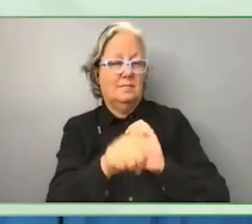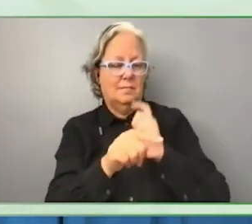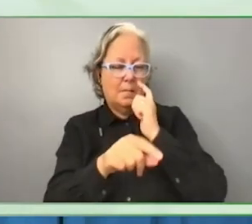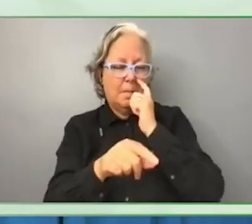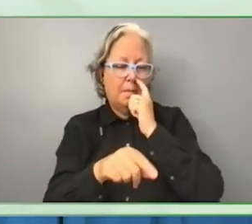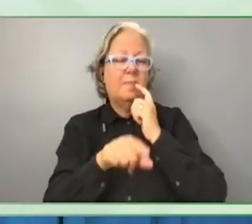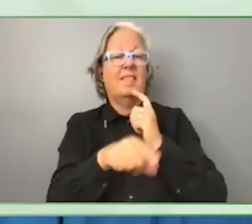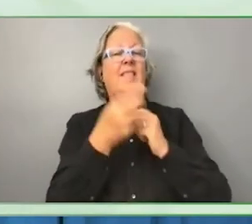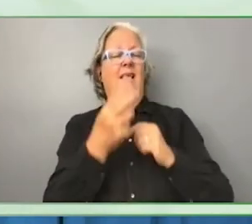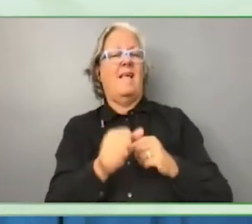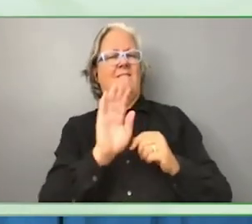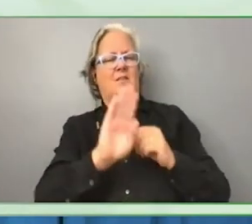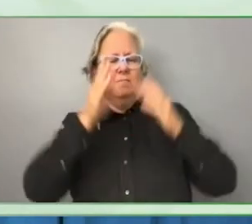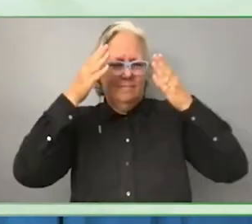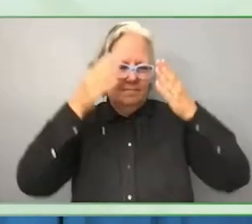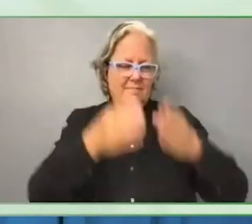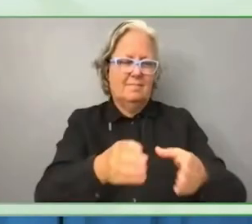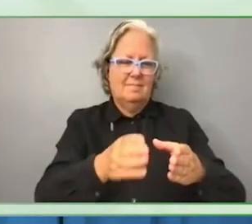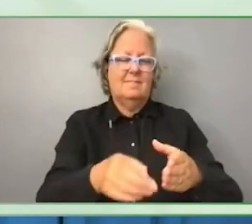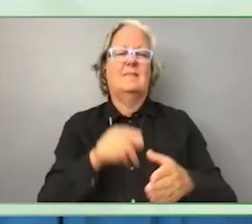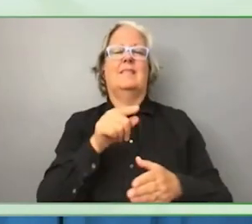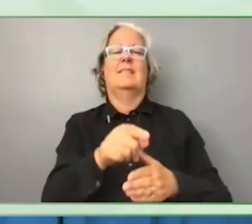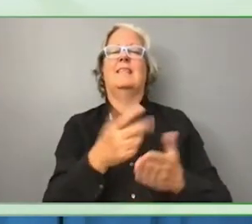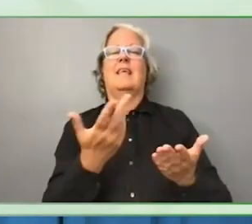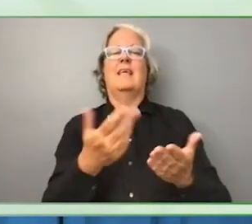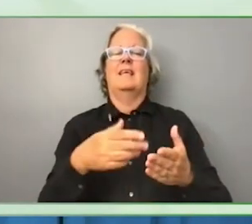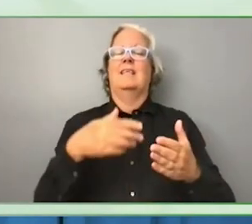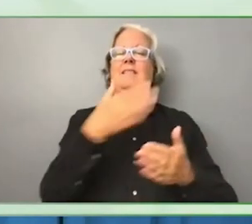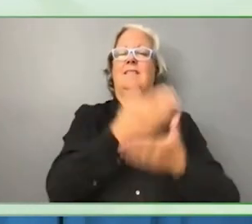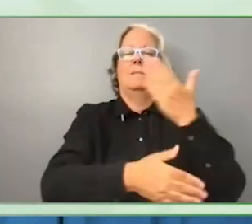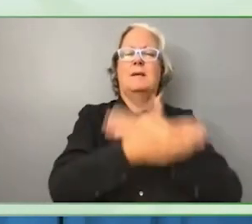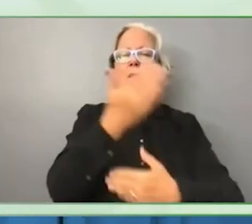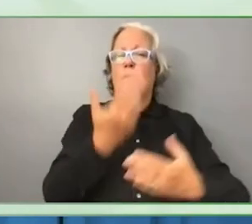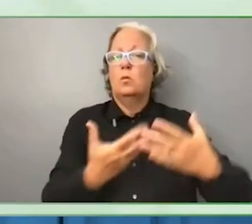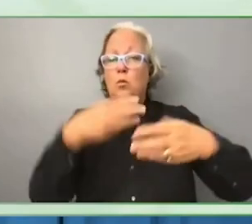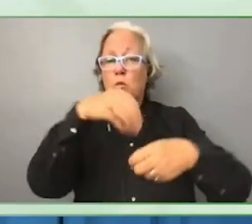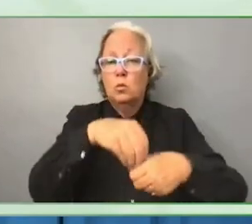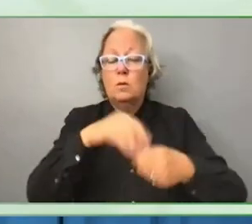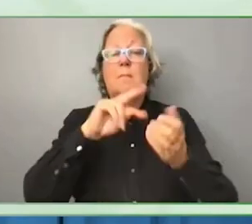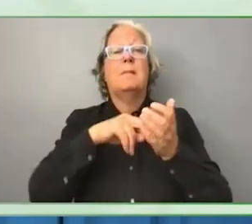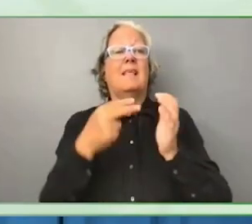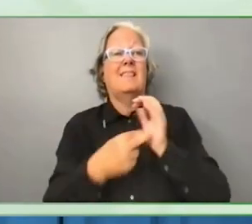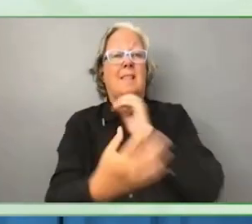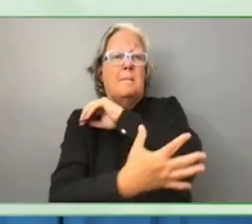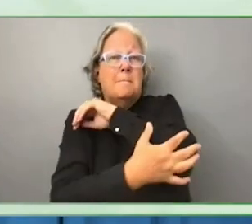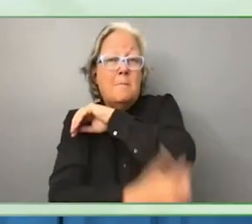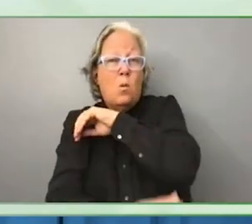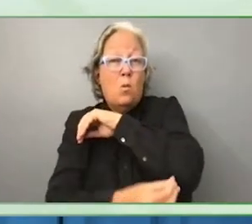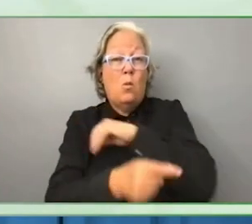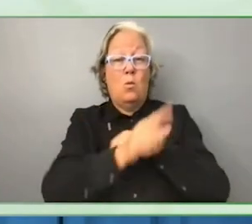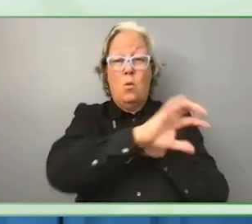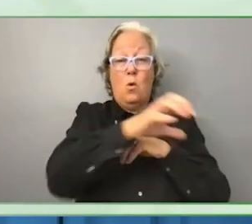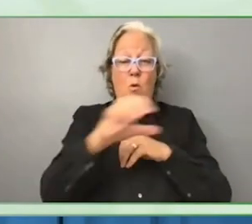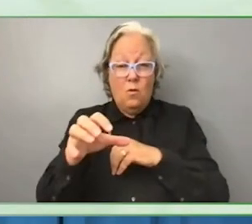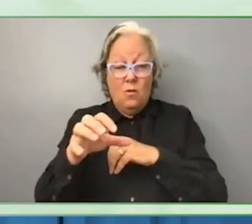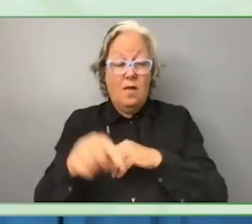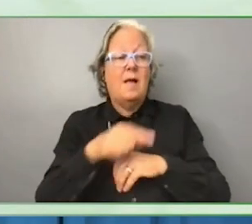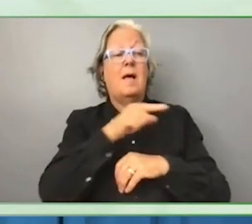This enables the bank to work within the poorest countries to involve and include people with disabilities in our projects,